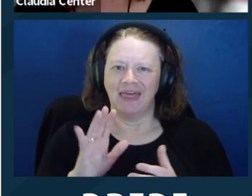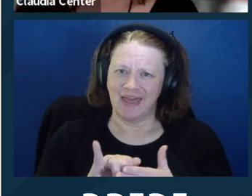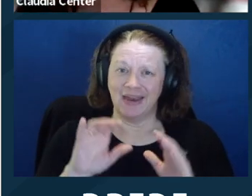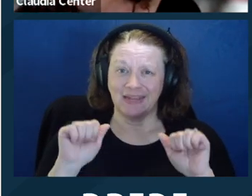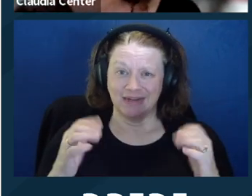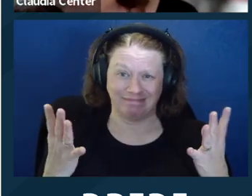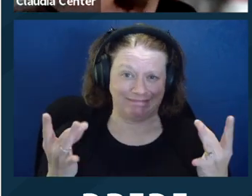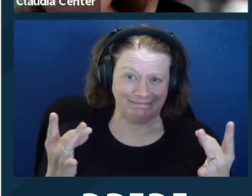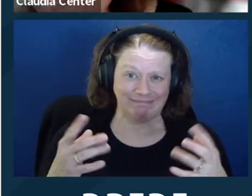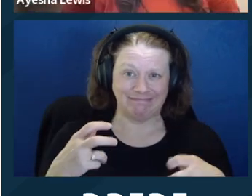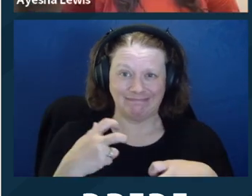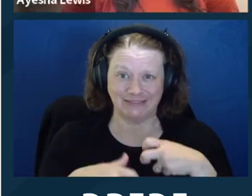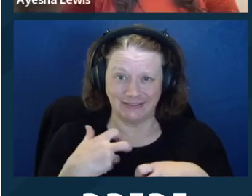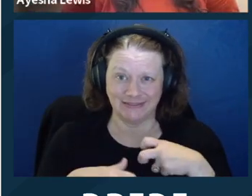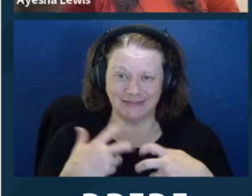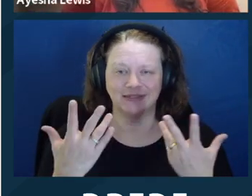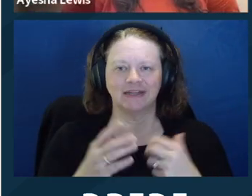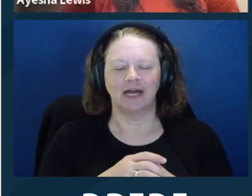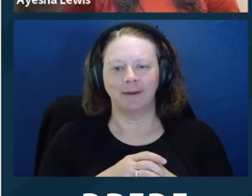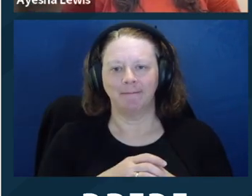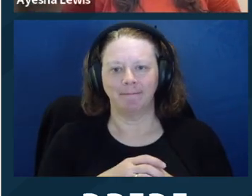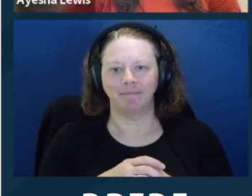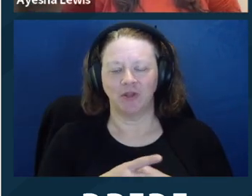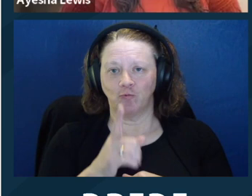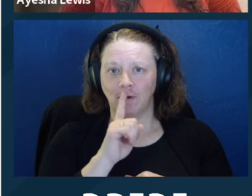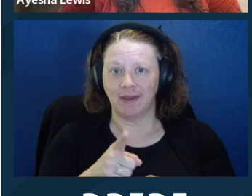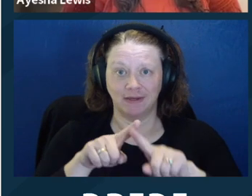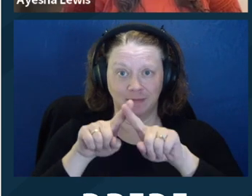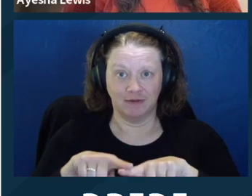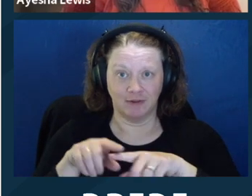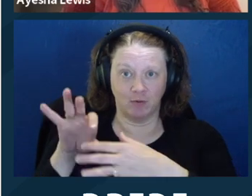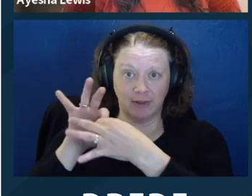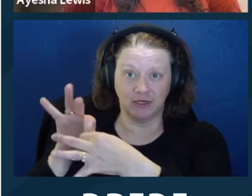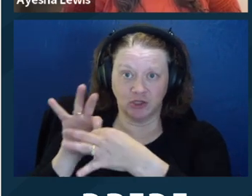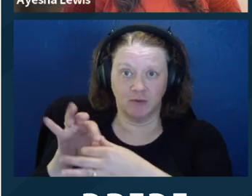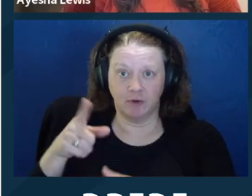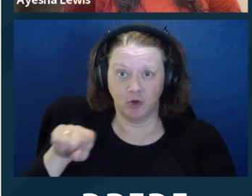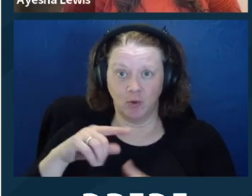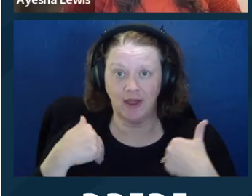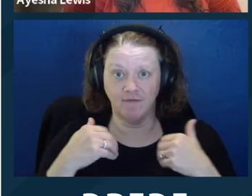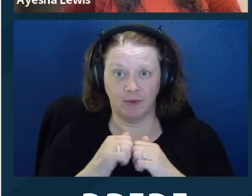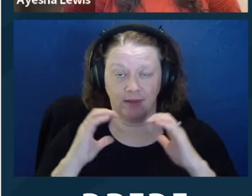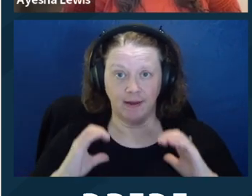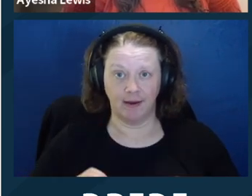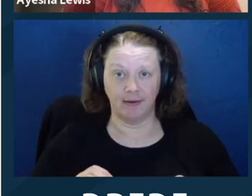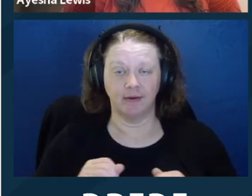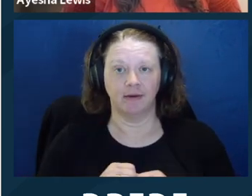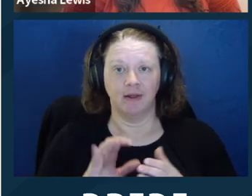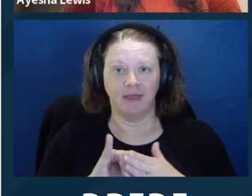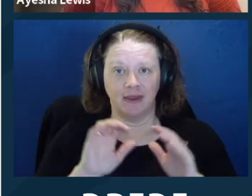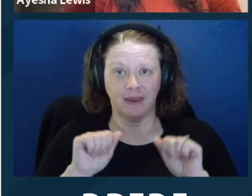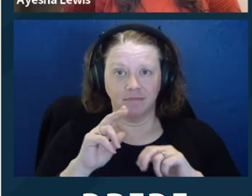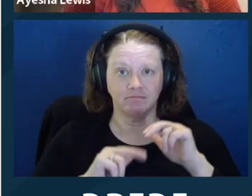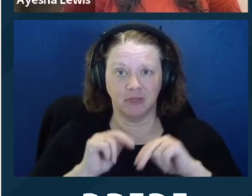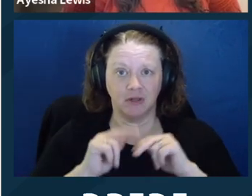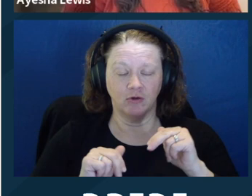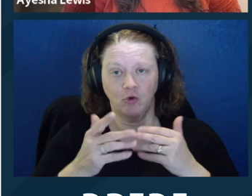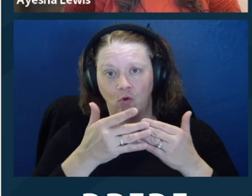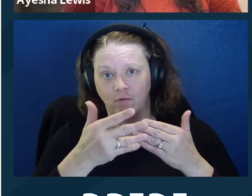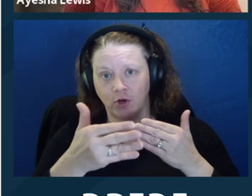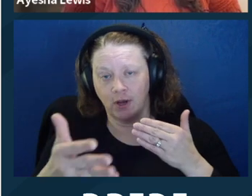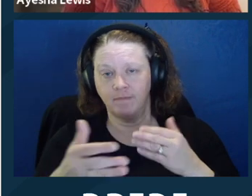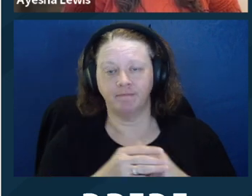Sure. So this can be tricky. It really depends on the relationship that